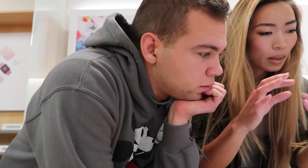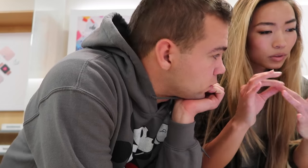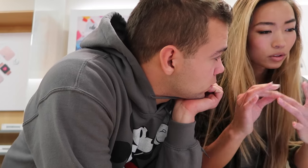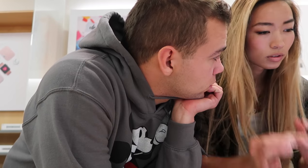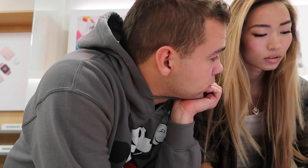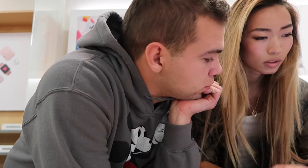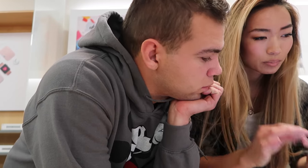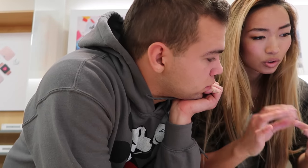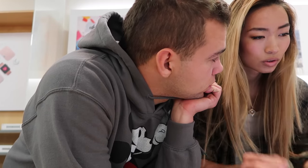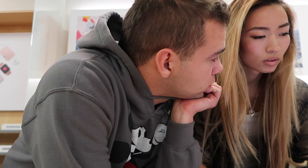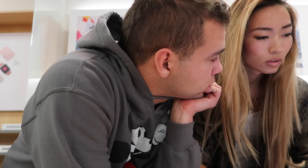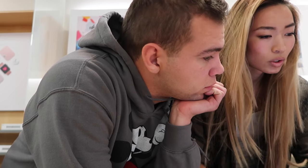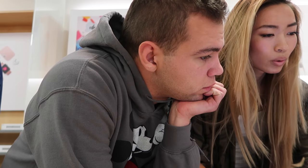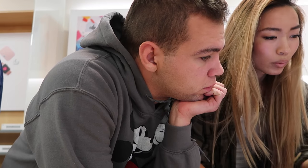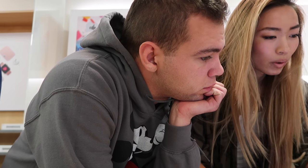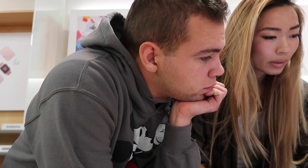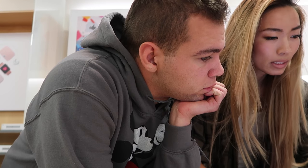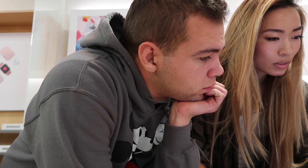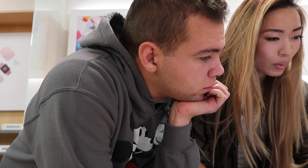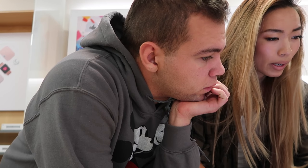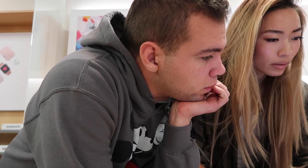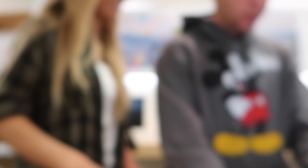It's optional So this is required